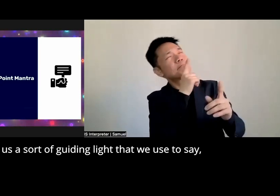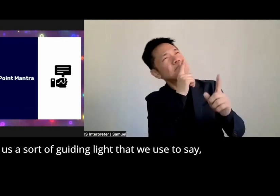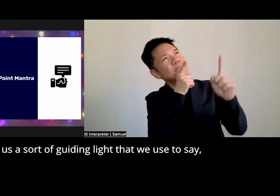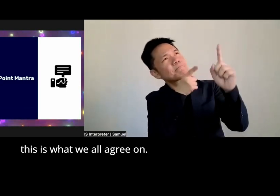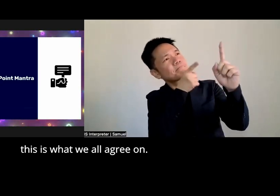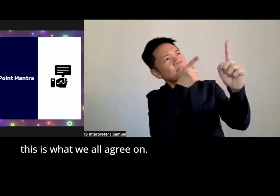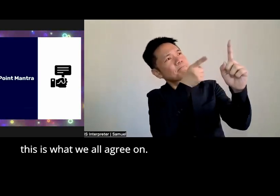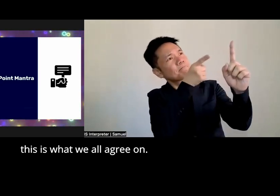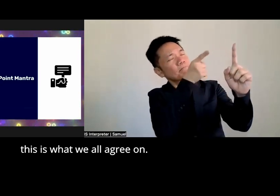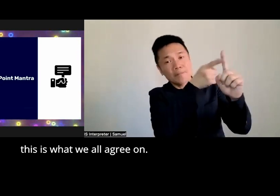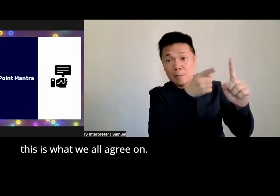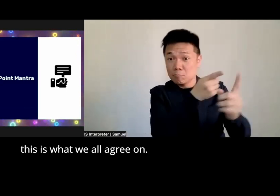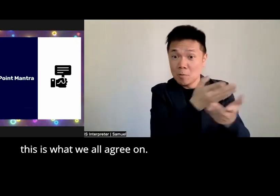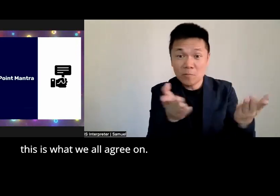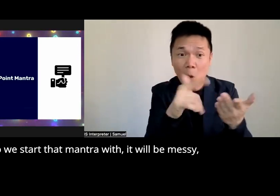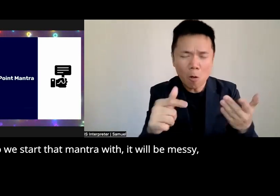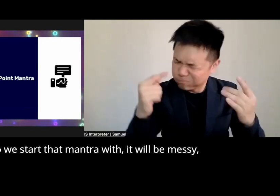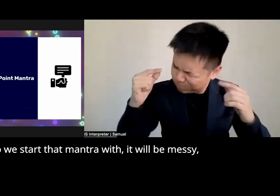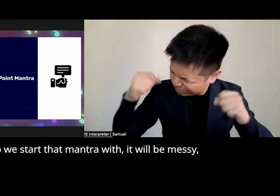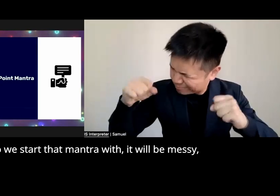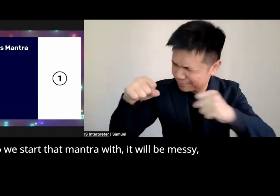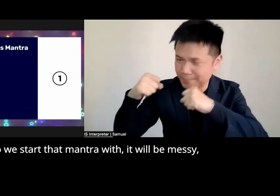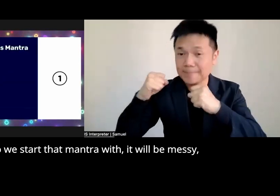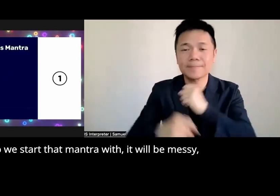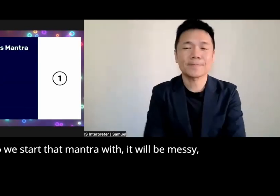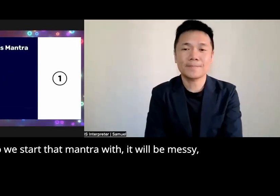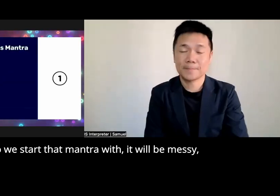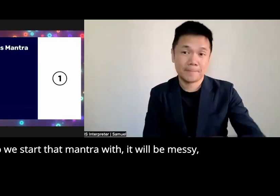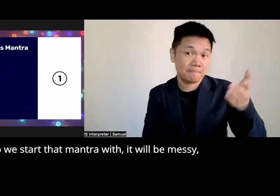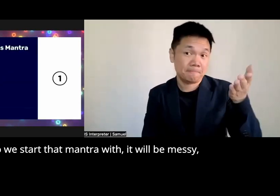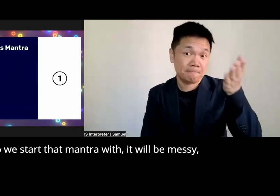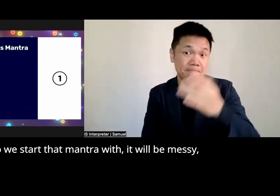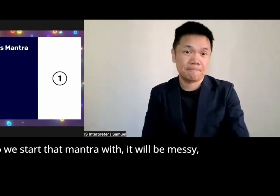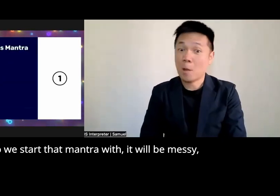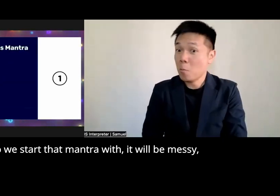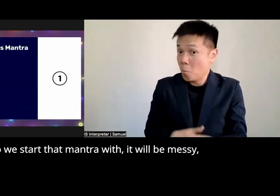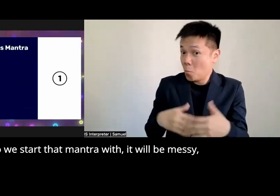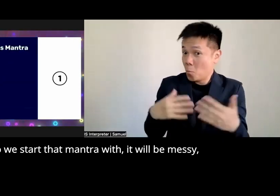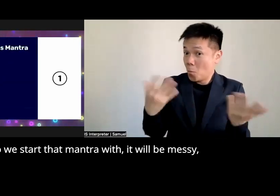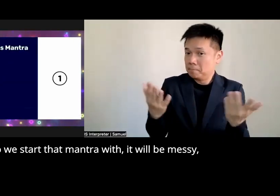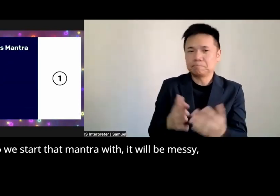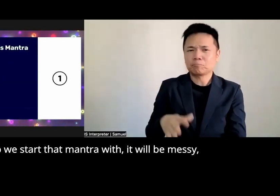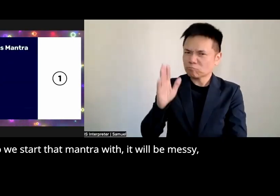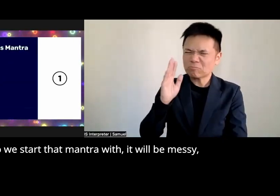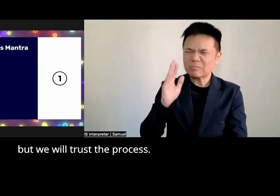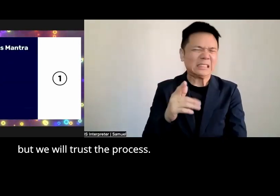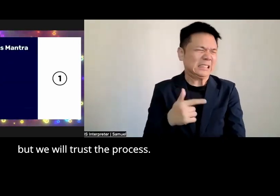to say this is what we all agree on and so we start that Mantra with it will be messy we will